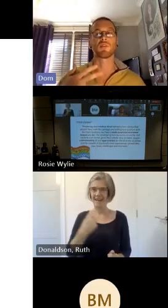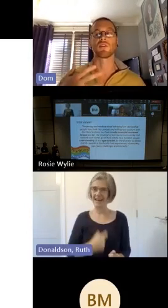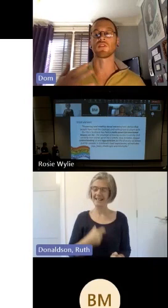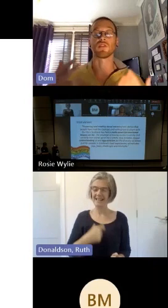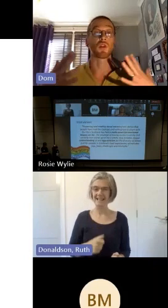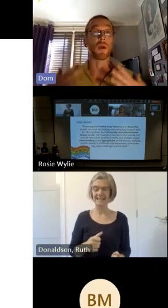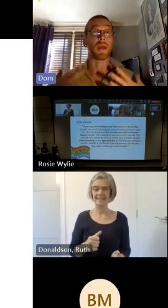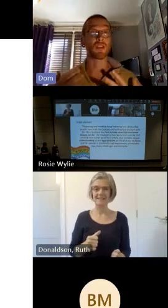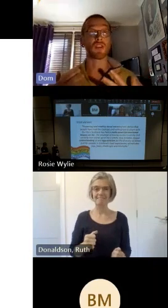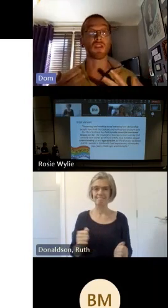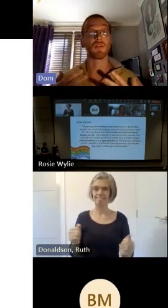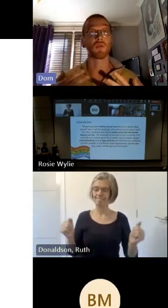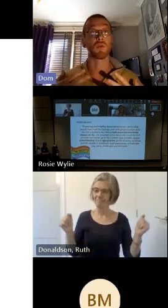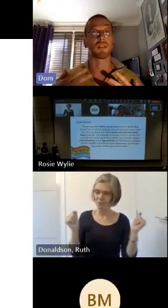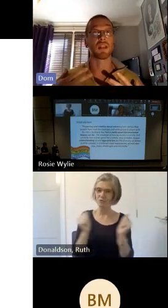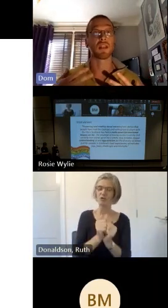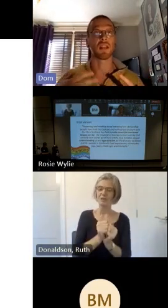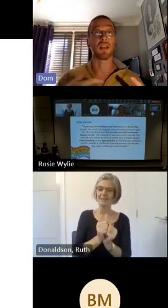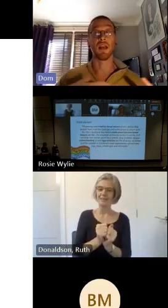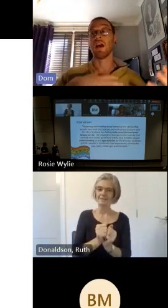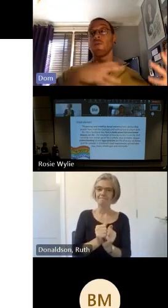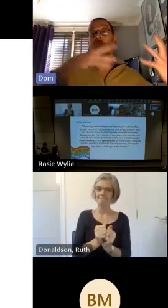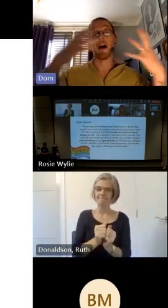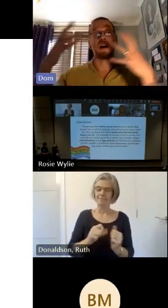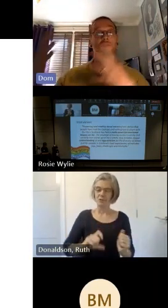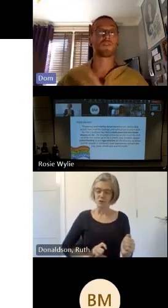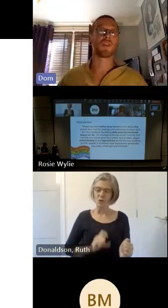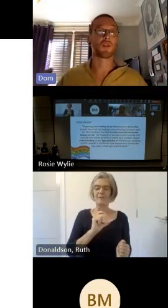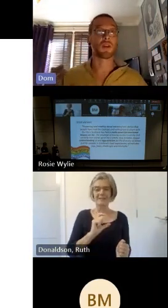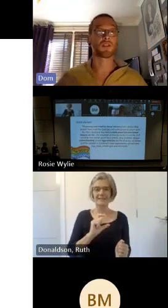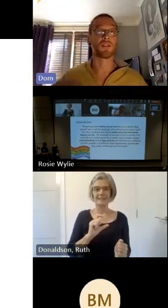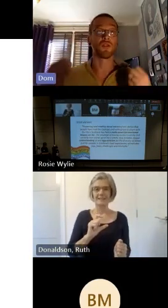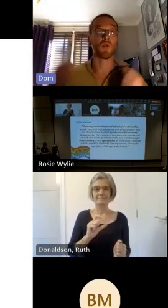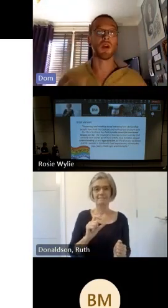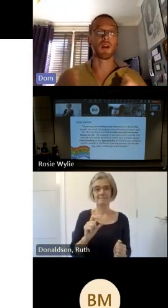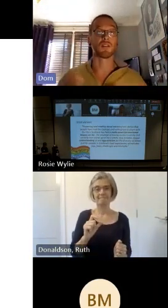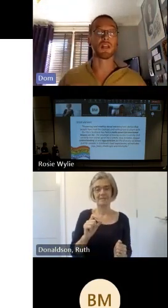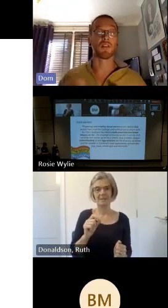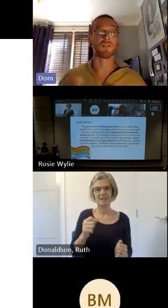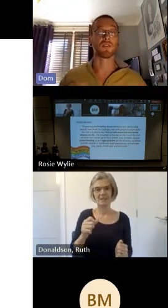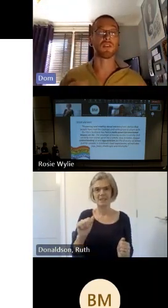position to question your own identity but after that questioning you are definitely